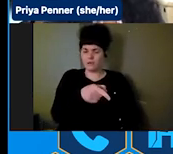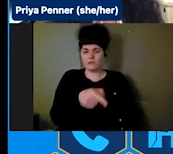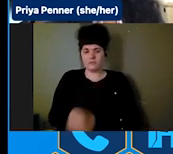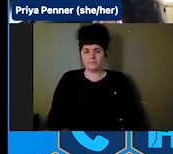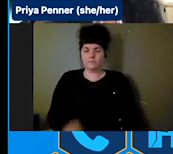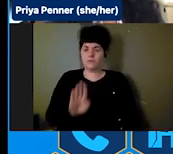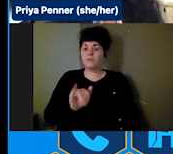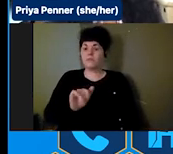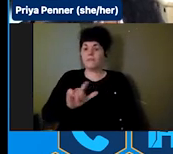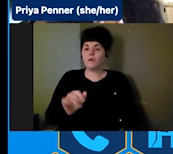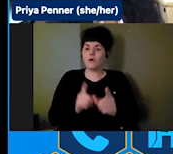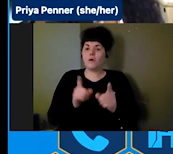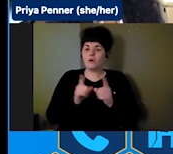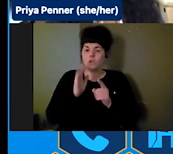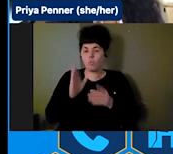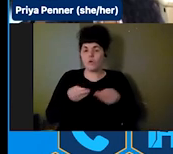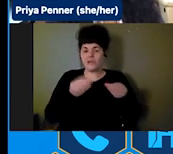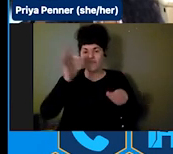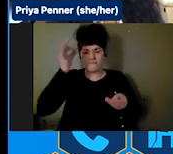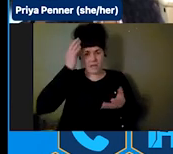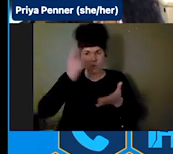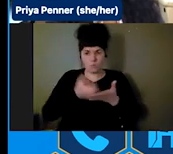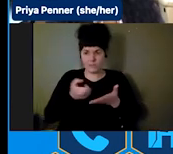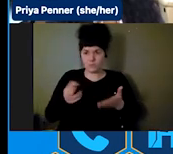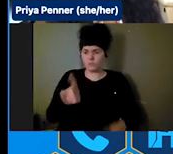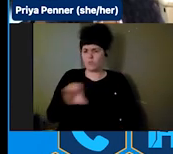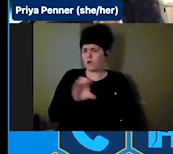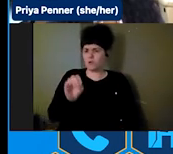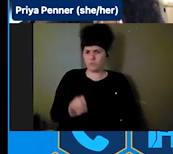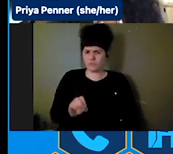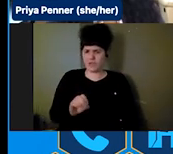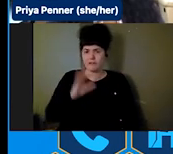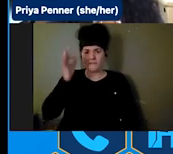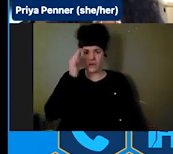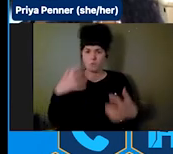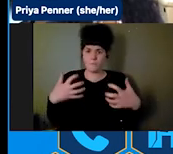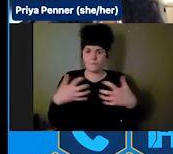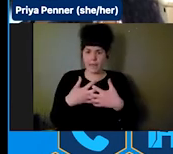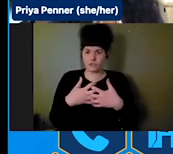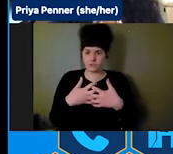federal resources, 100% federal match to those resources to folks that are